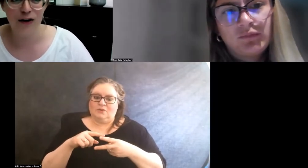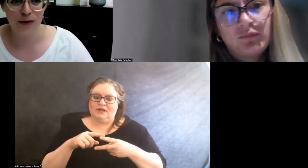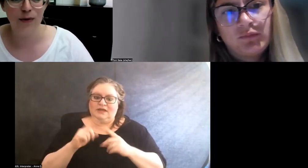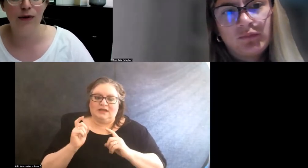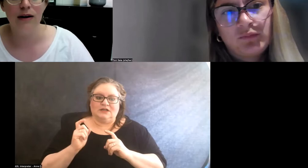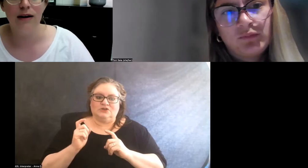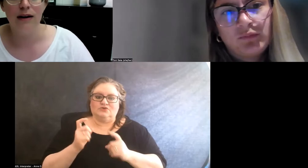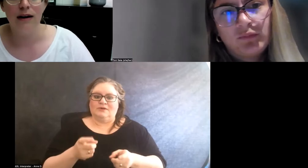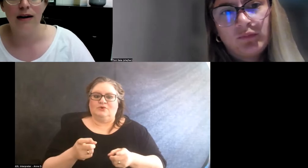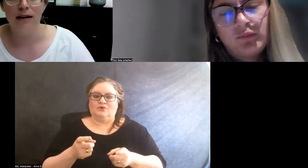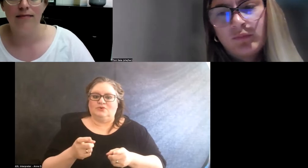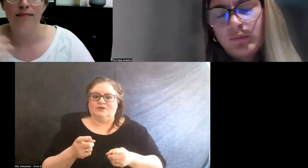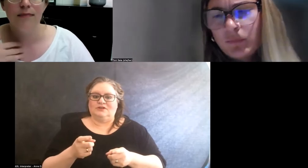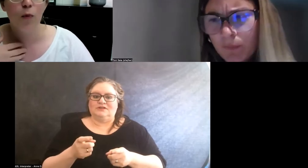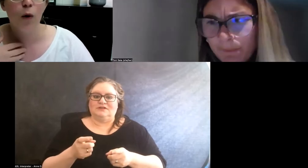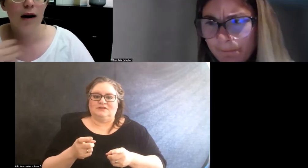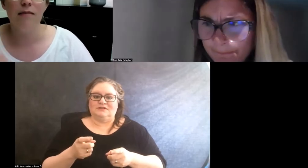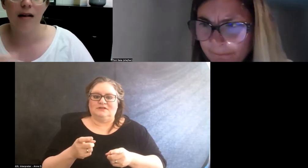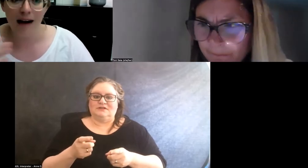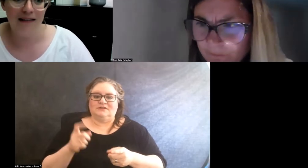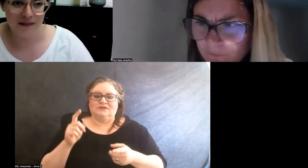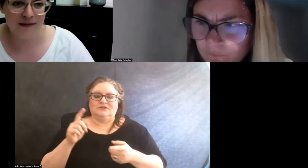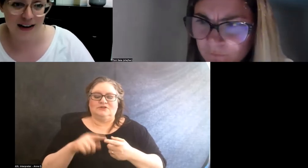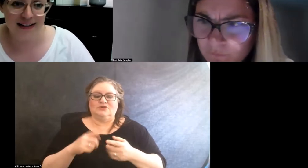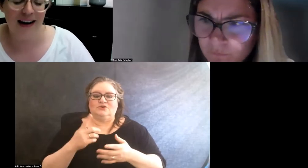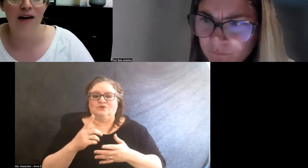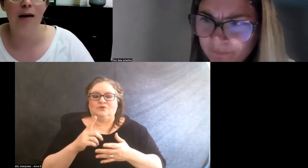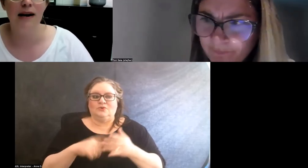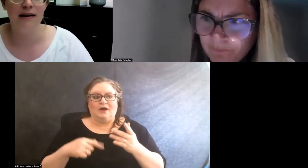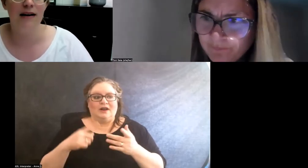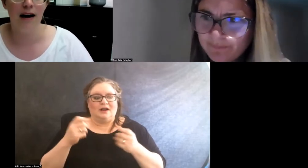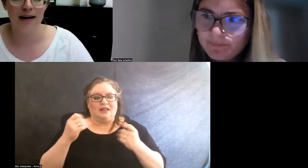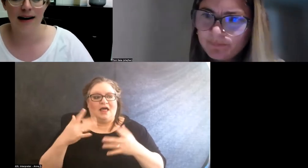to what a lot of us have commented on